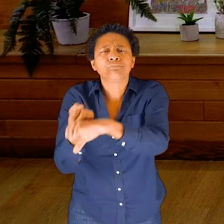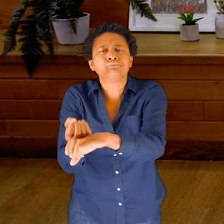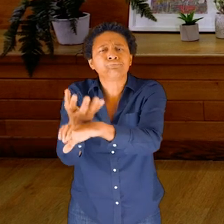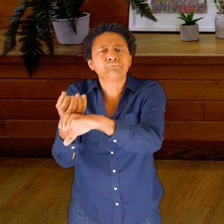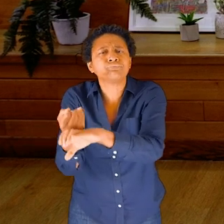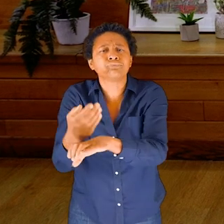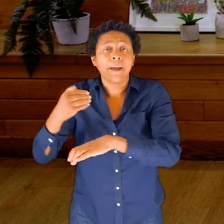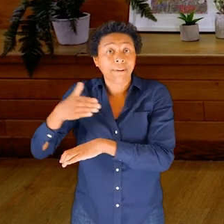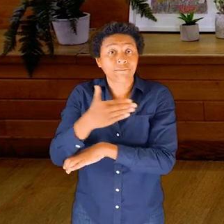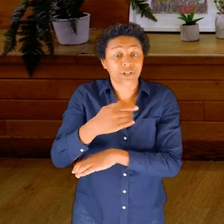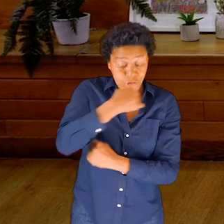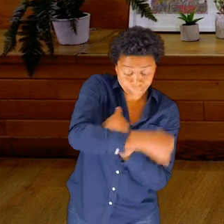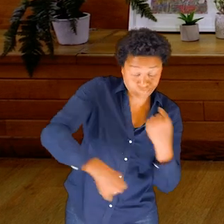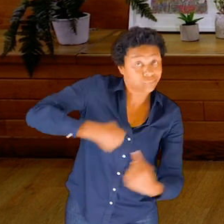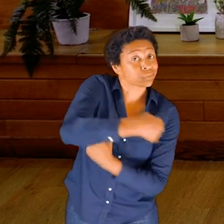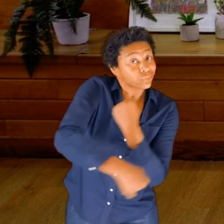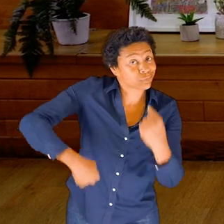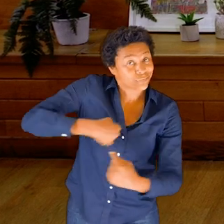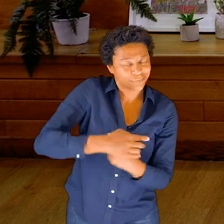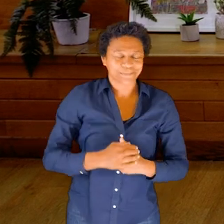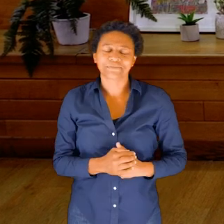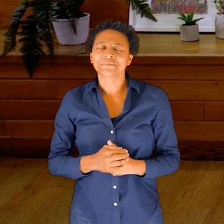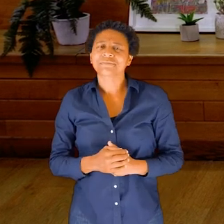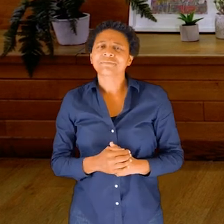I am wearing a pair of dark blue dance trousers, and I’m